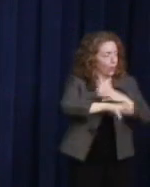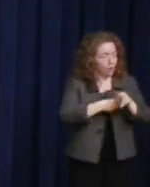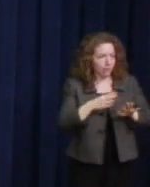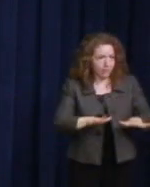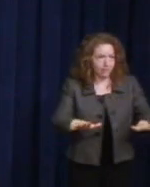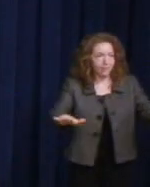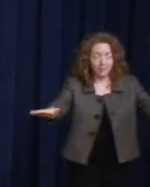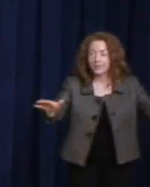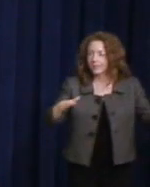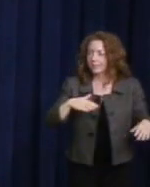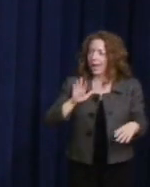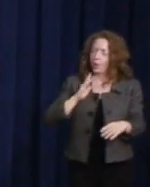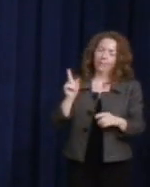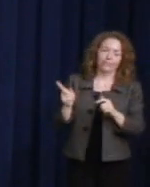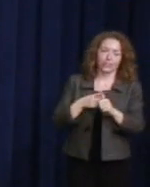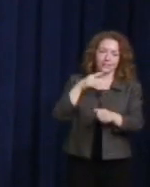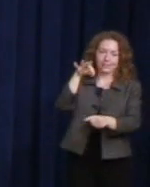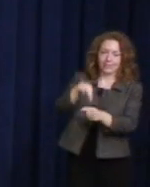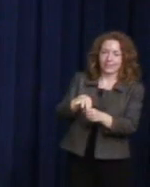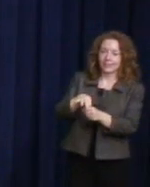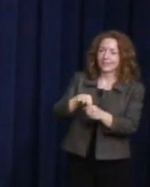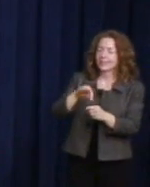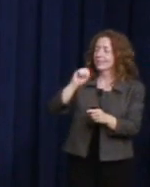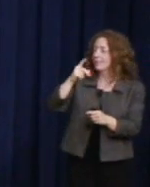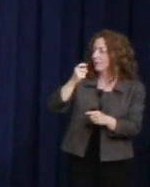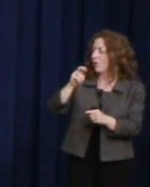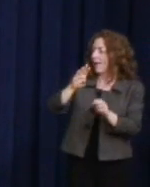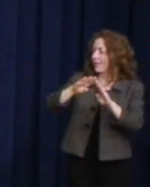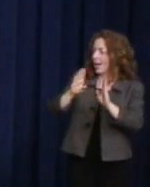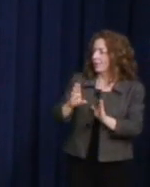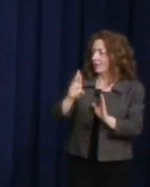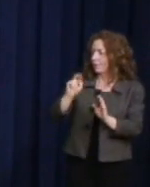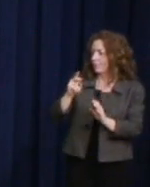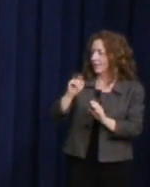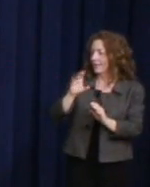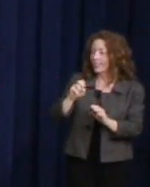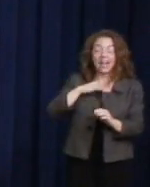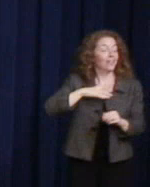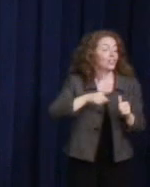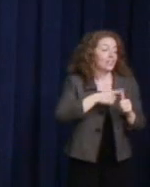of the United States House of Representatives, when we had the first Italian-American elected,